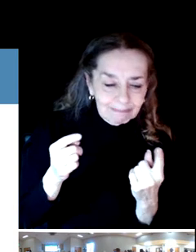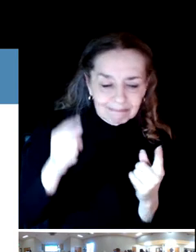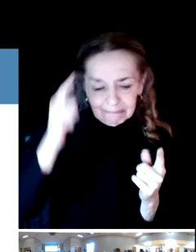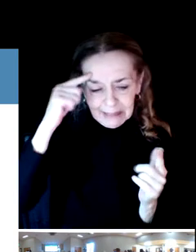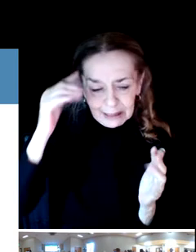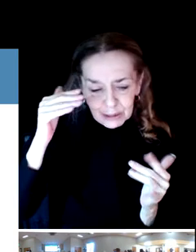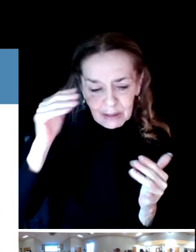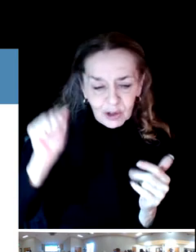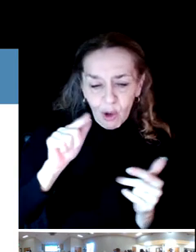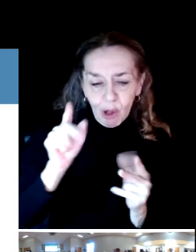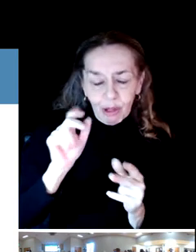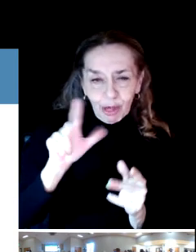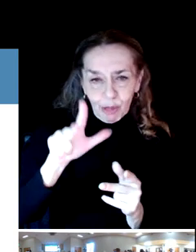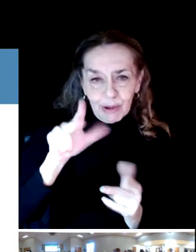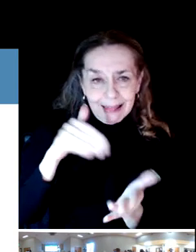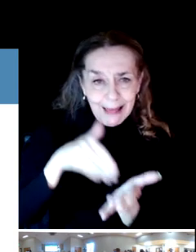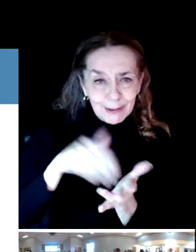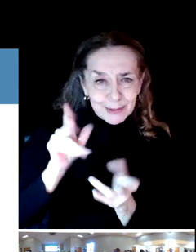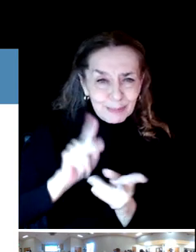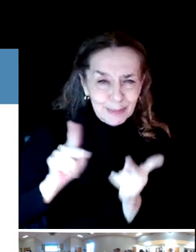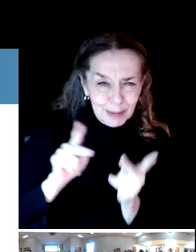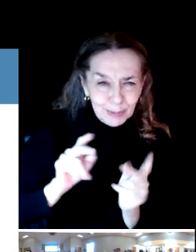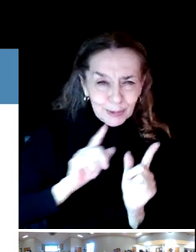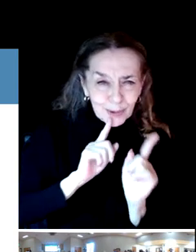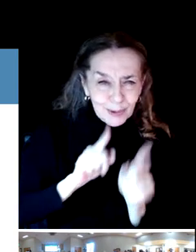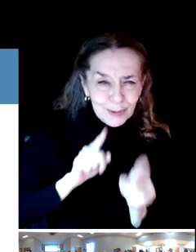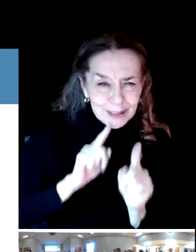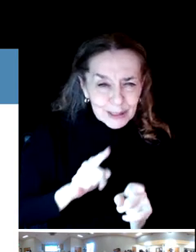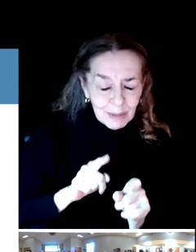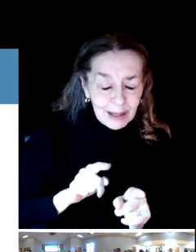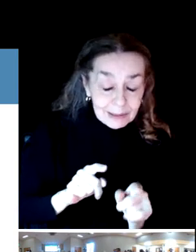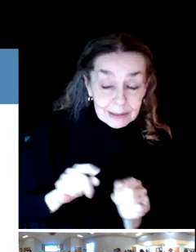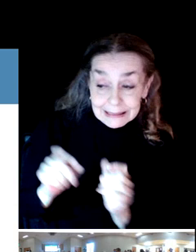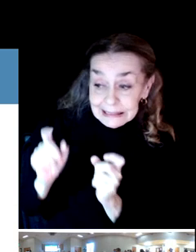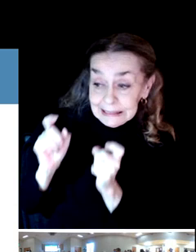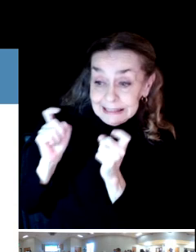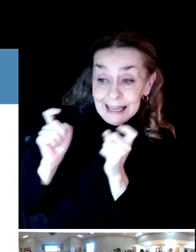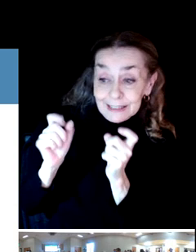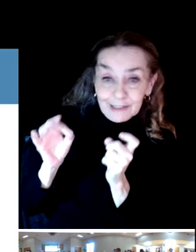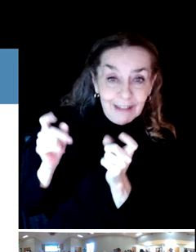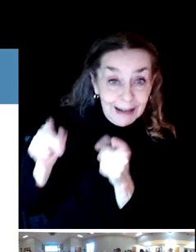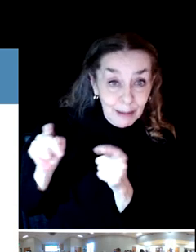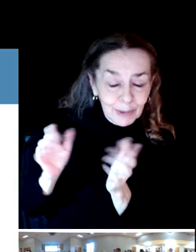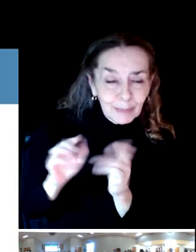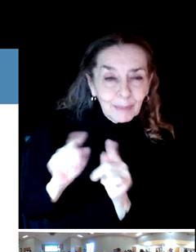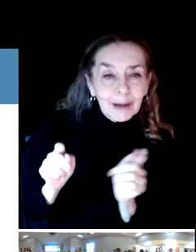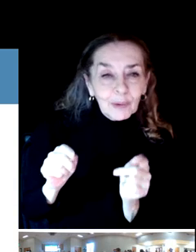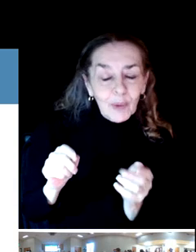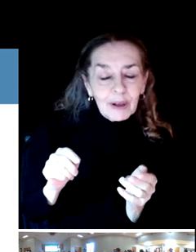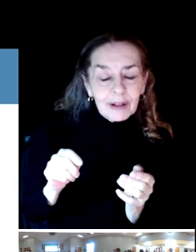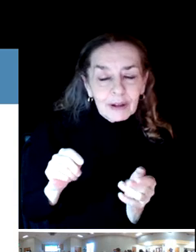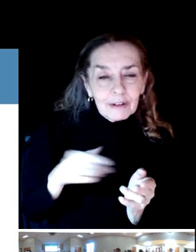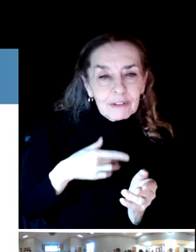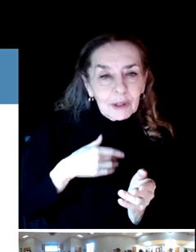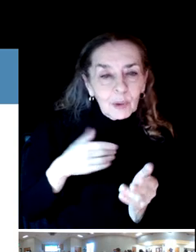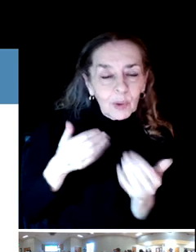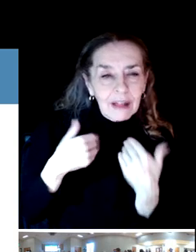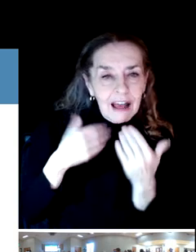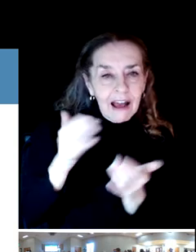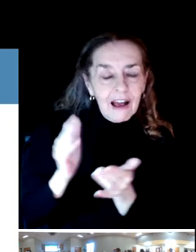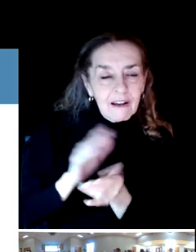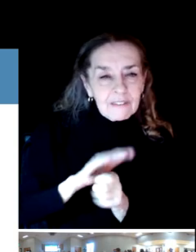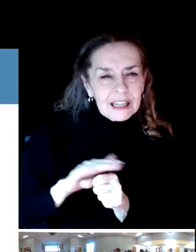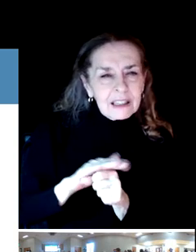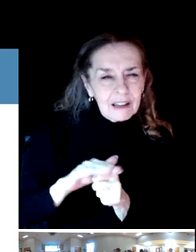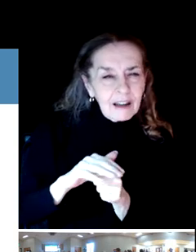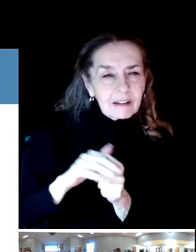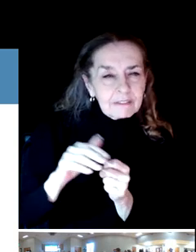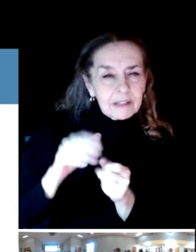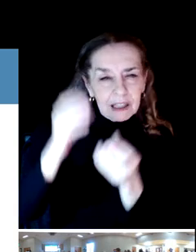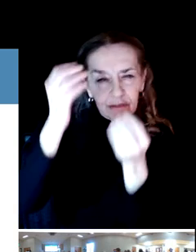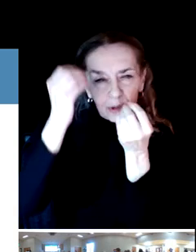We would celebrate if we did, but we will enough to be reasonably sure to make that